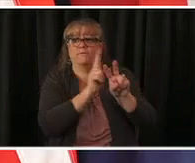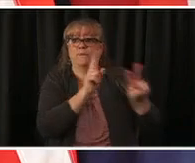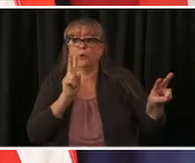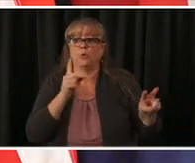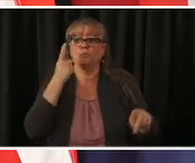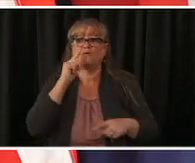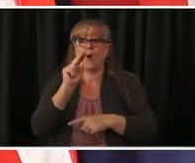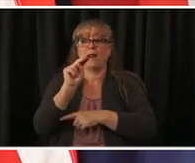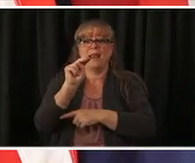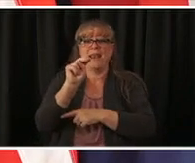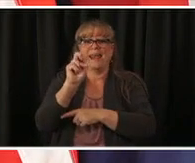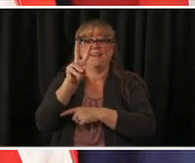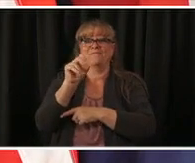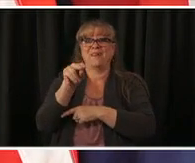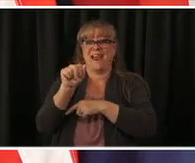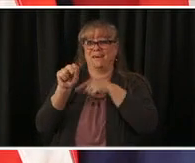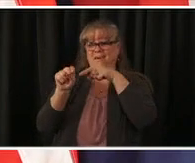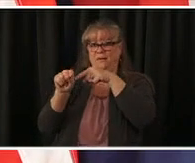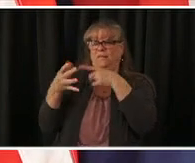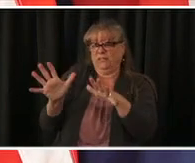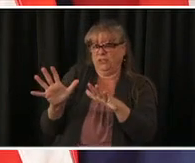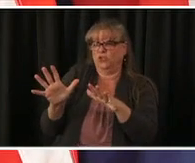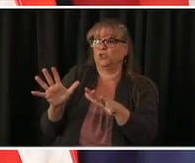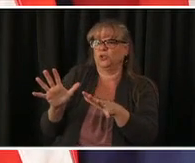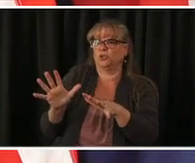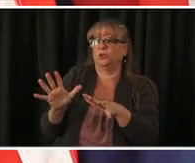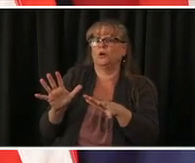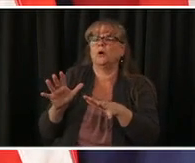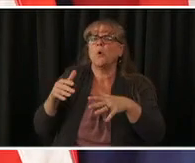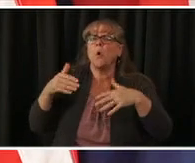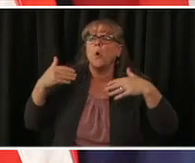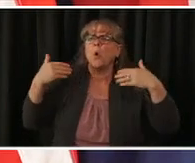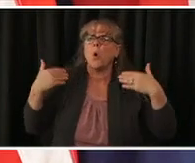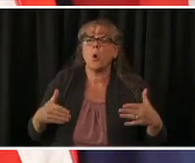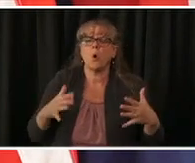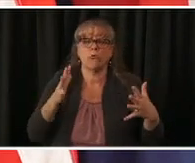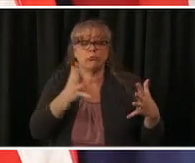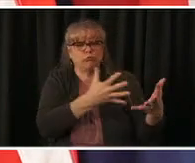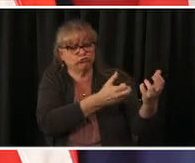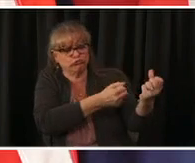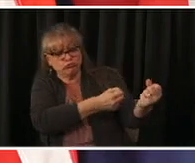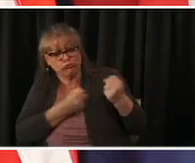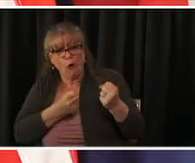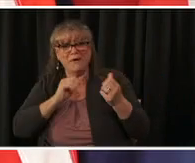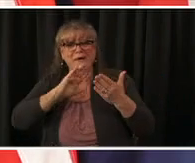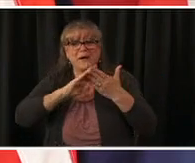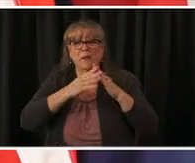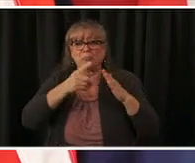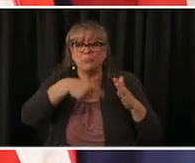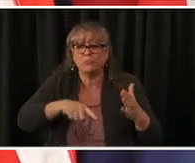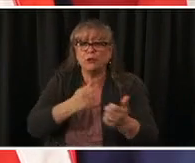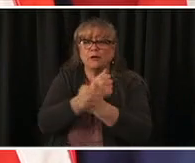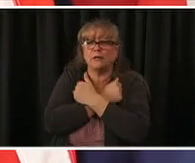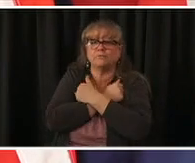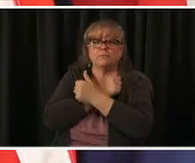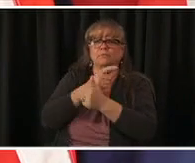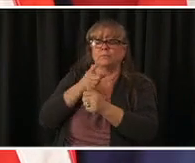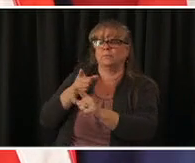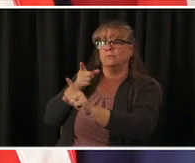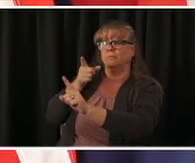um just a powerful community show of love for this young man and um his mother or father going